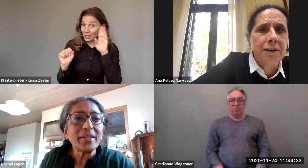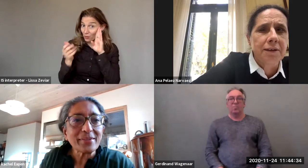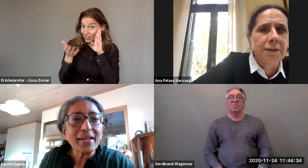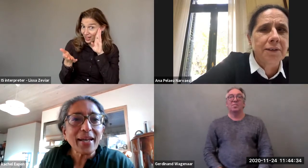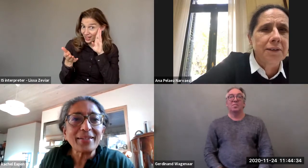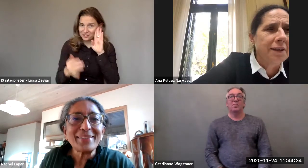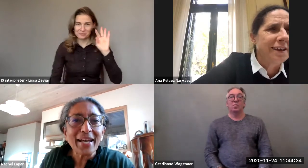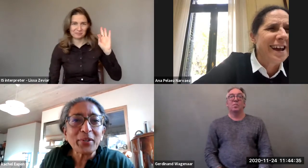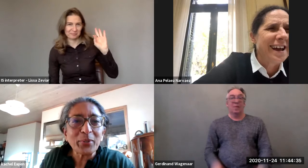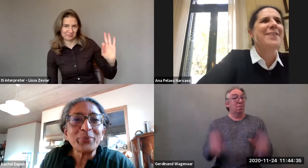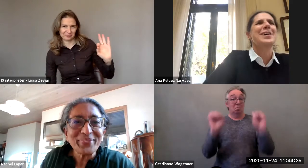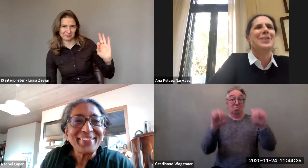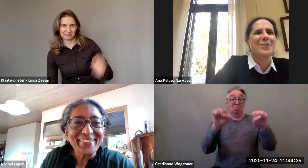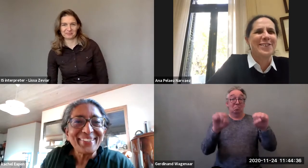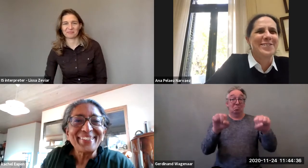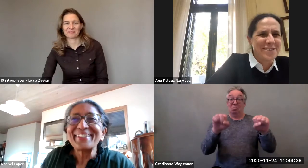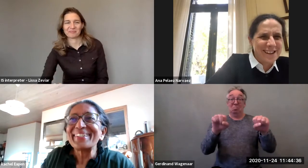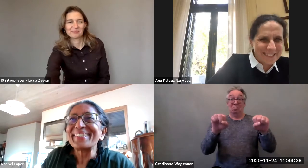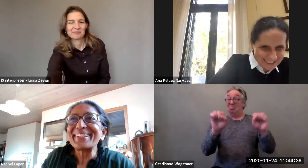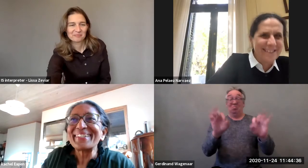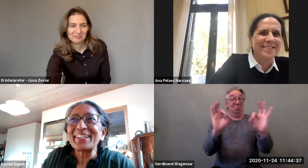Yes. Thank you. ANA: Wonderful. Thank you.